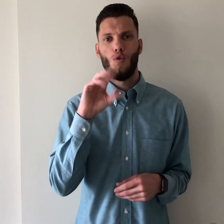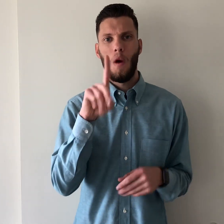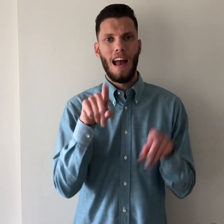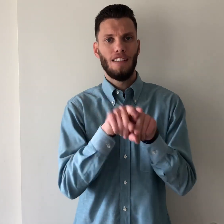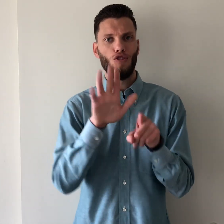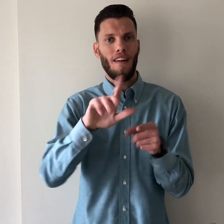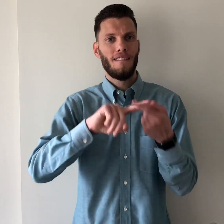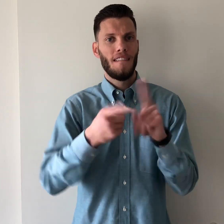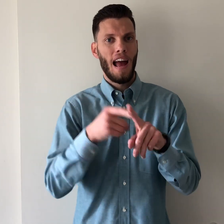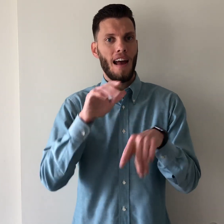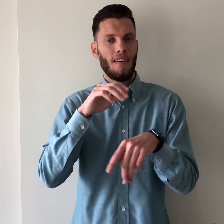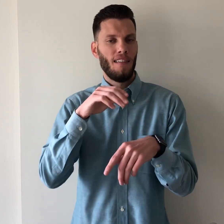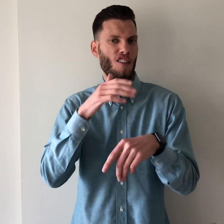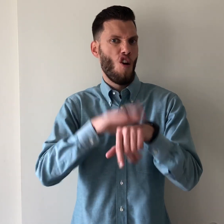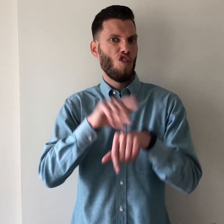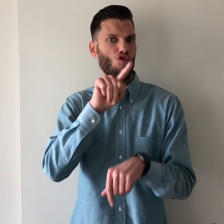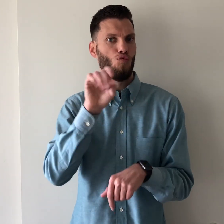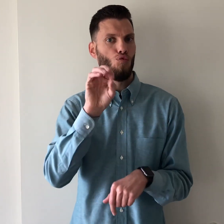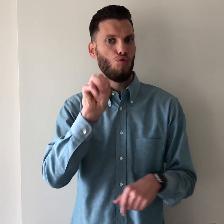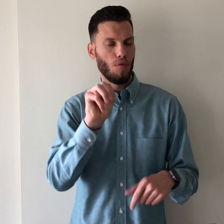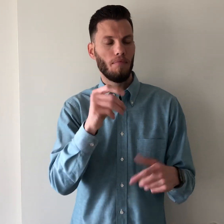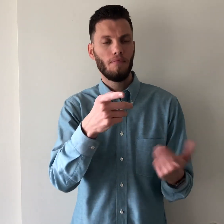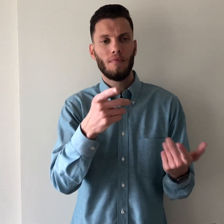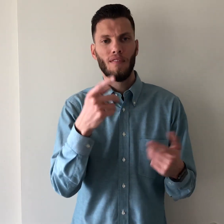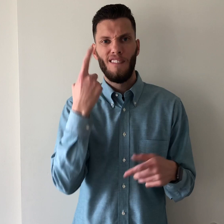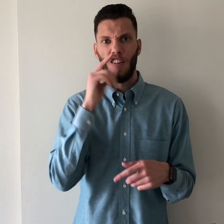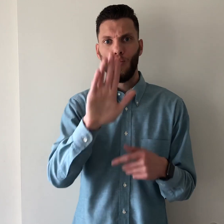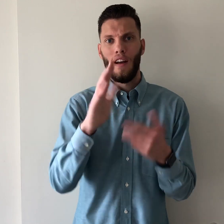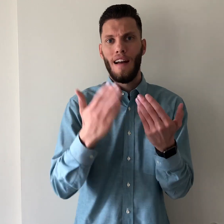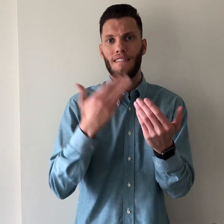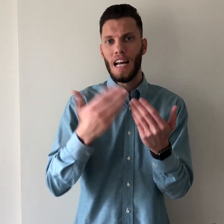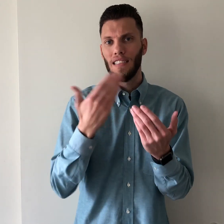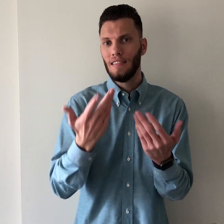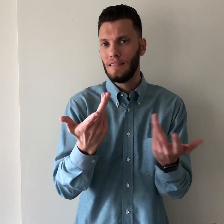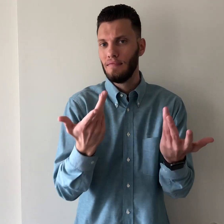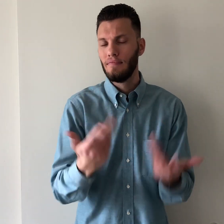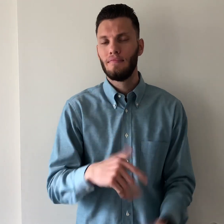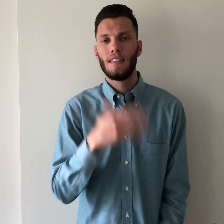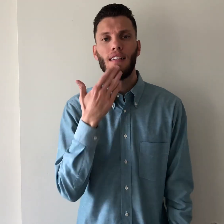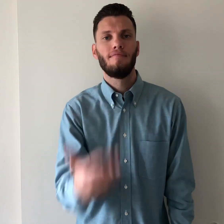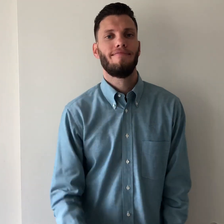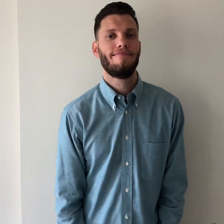NCOD as your friend on Zoom for your convenience. Thanks!